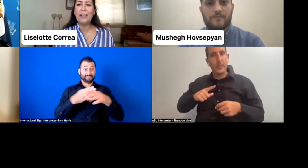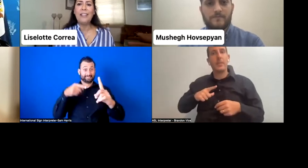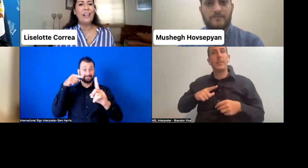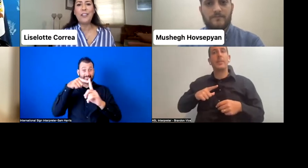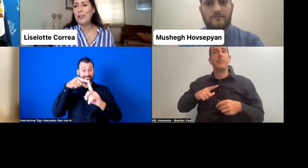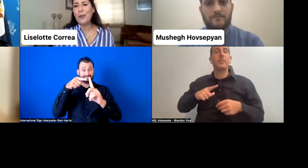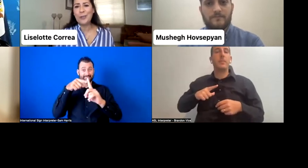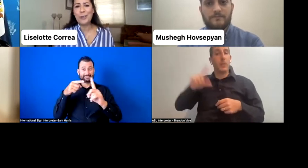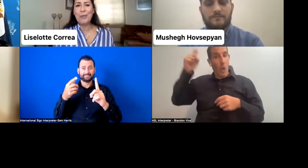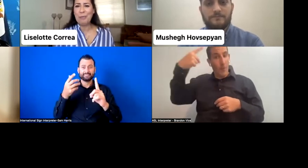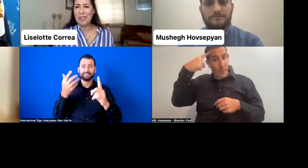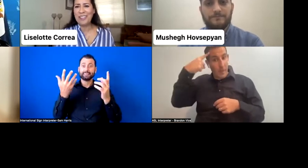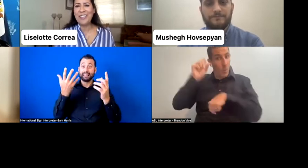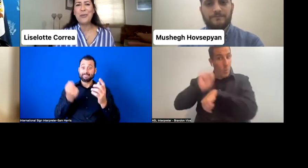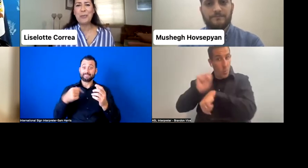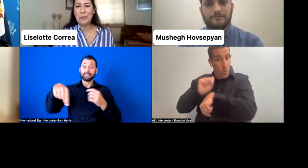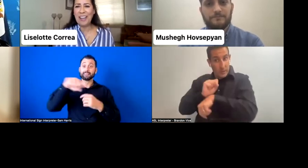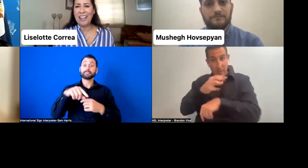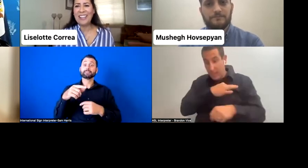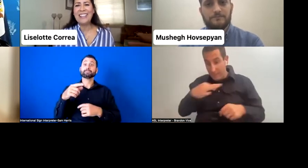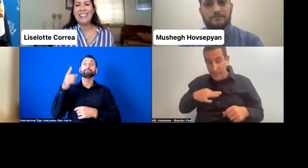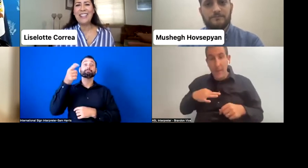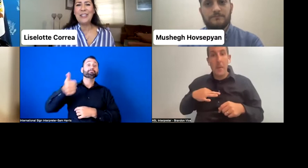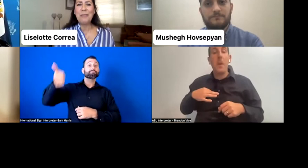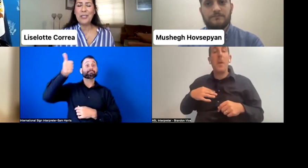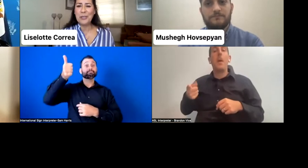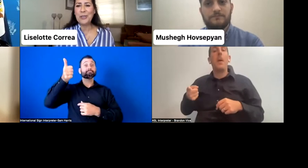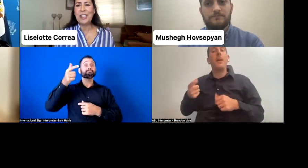they are not also prepared to provide the measures